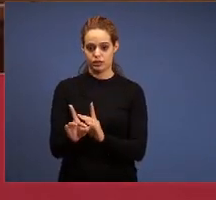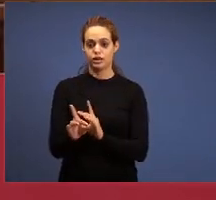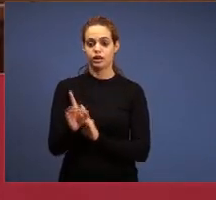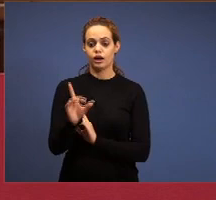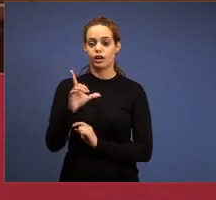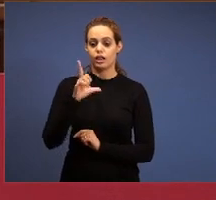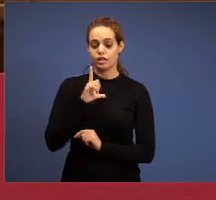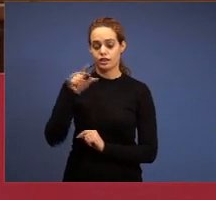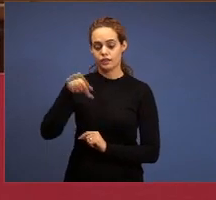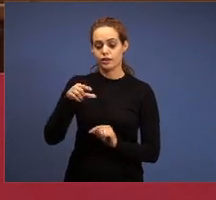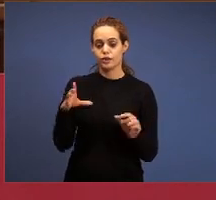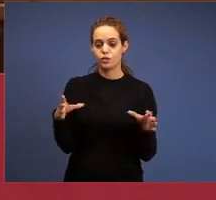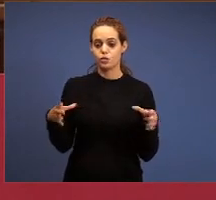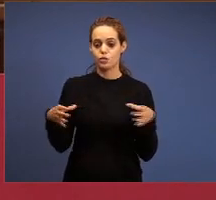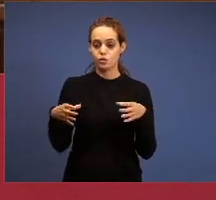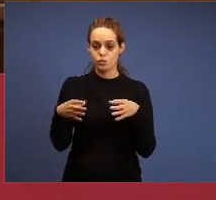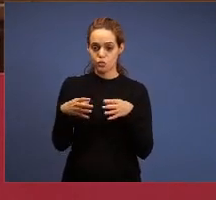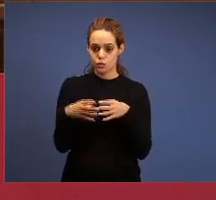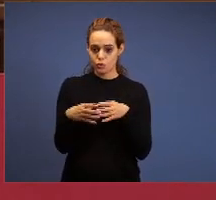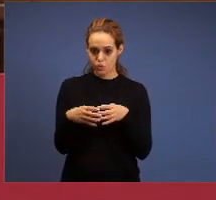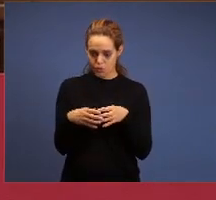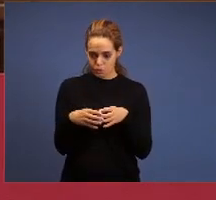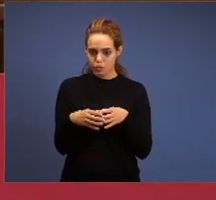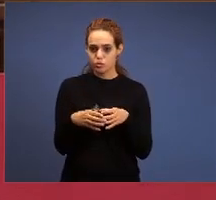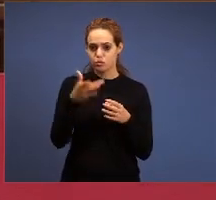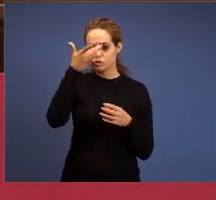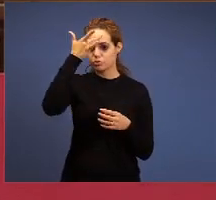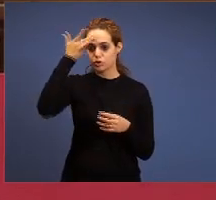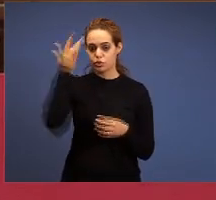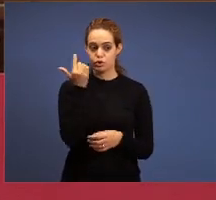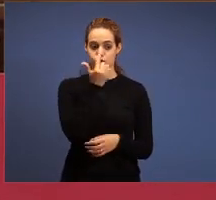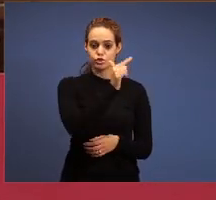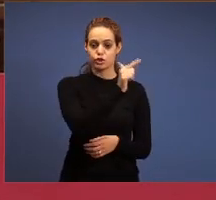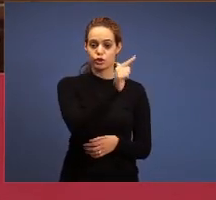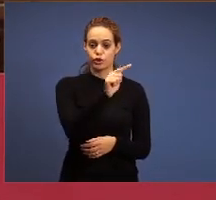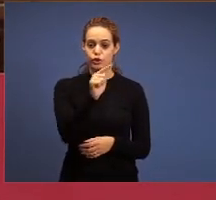visitors, even of other denominations, pastors, who said: you have dived